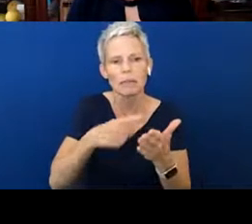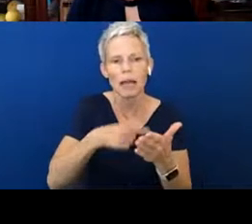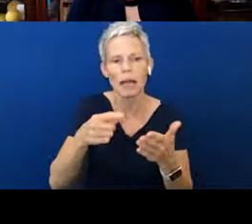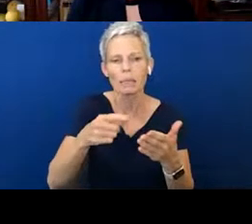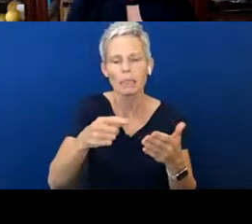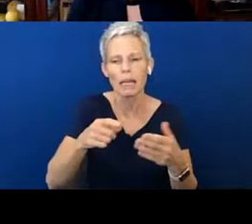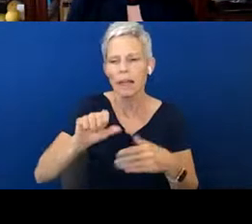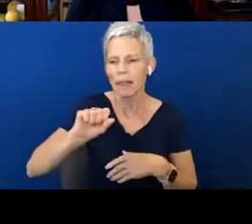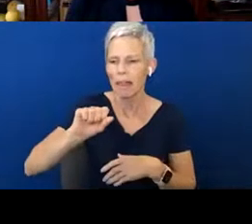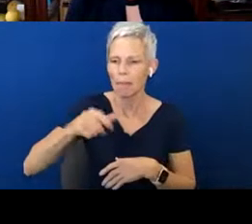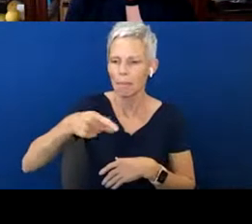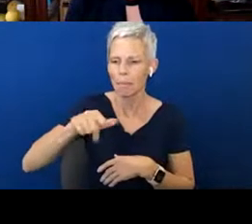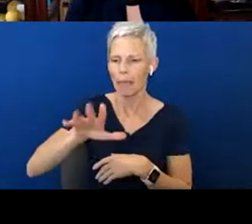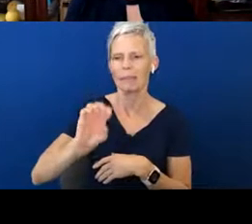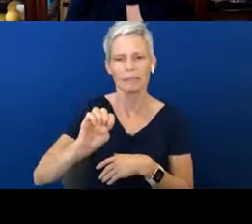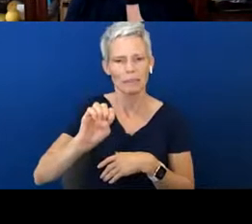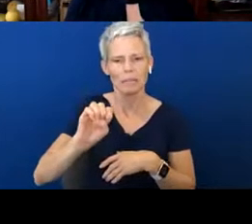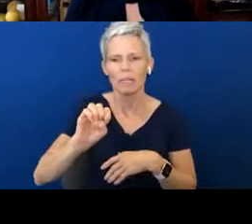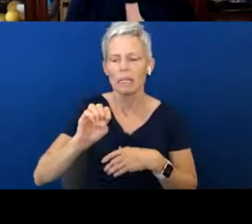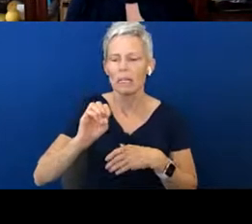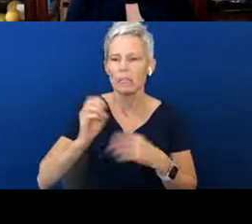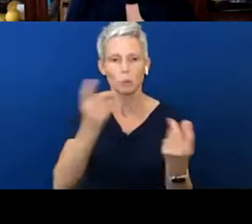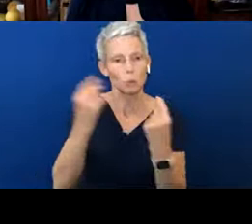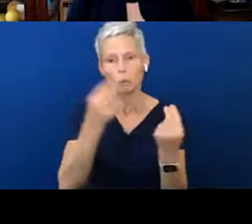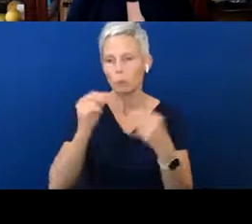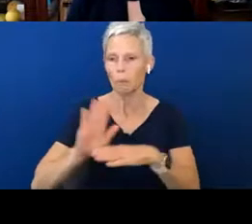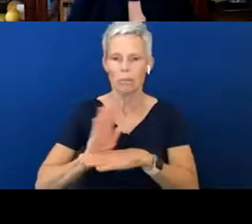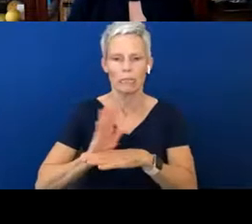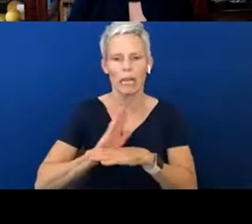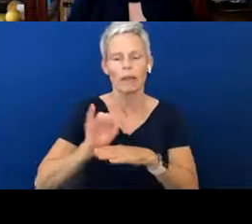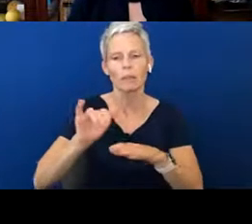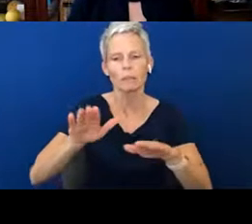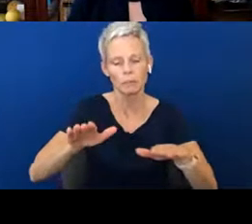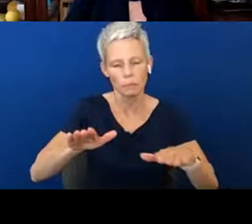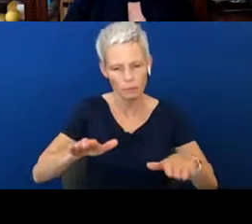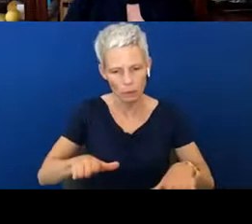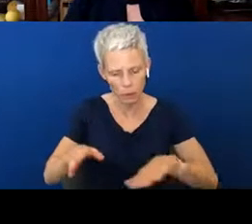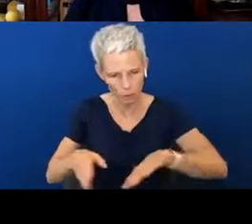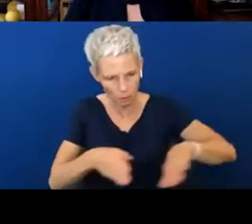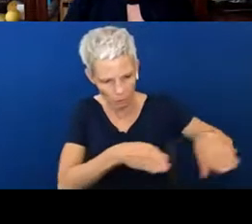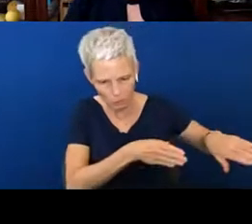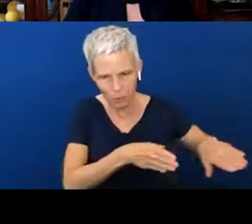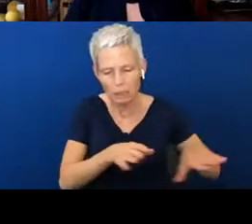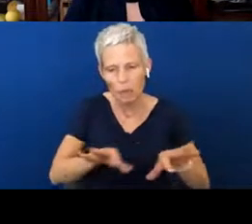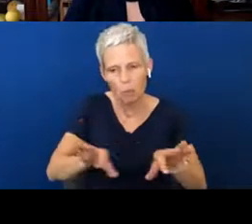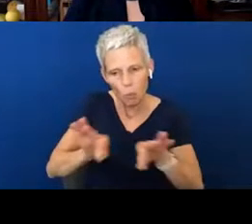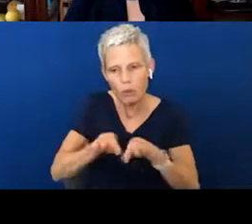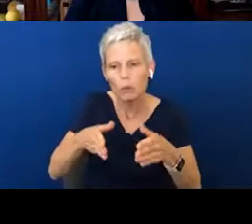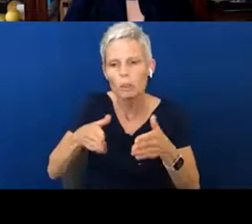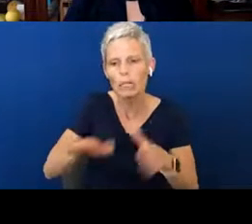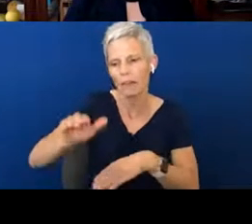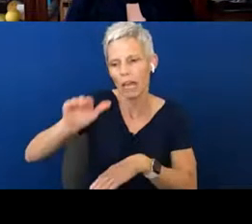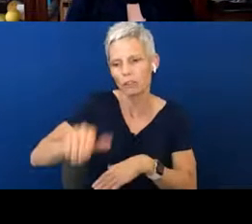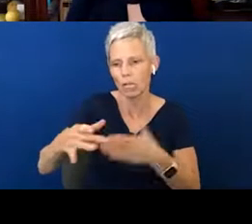We're busy, but it's very important that we allow our children to lead us where we're going and to